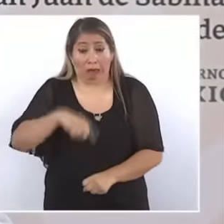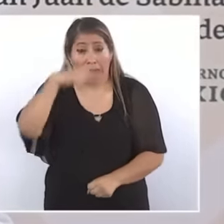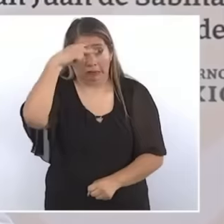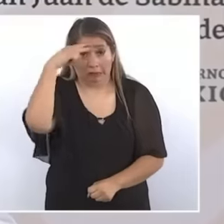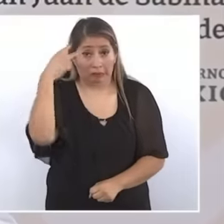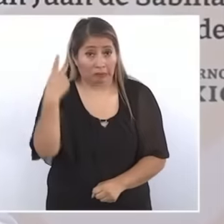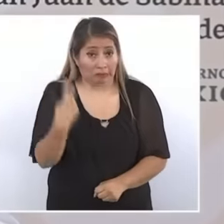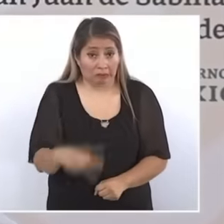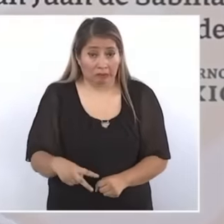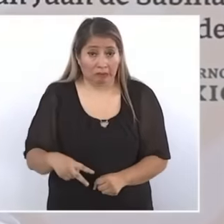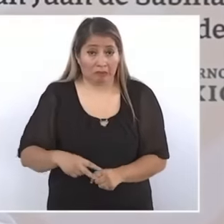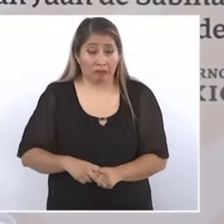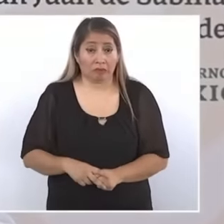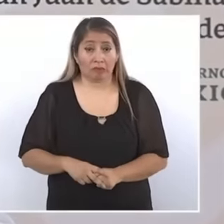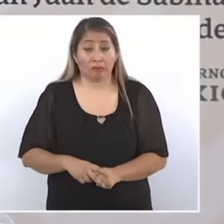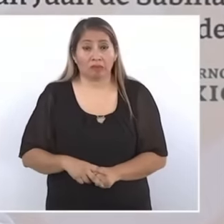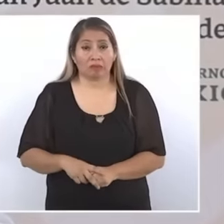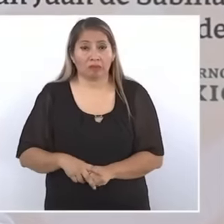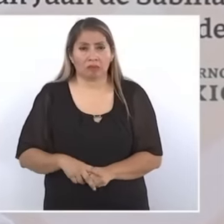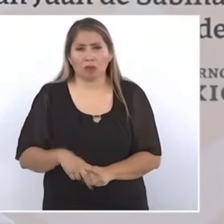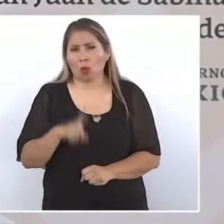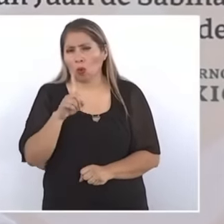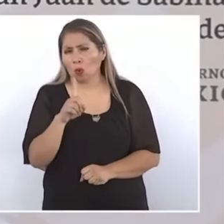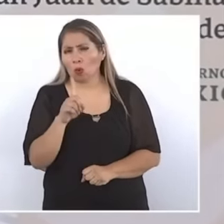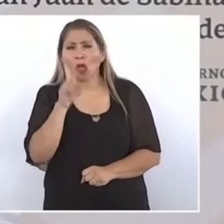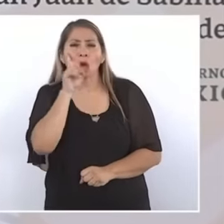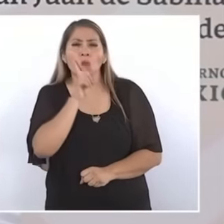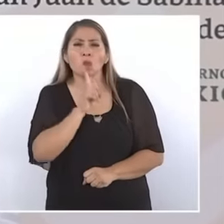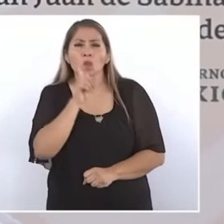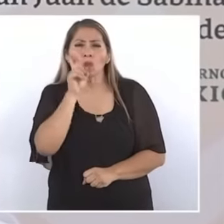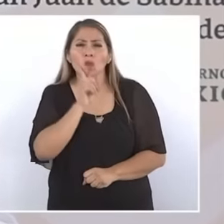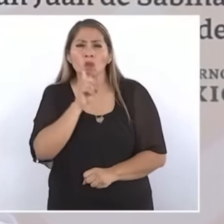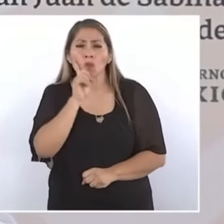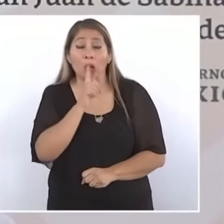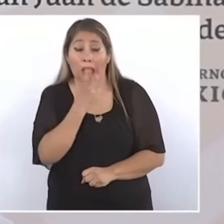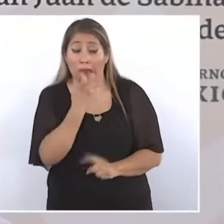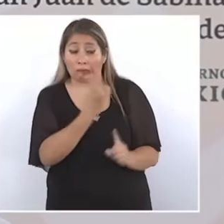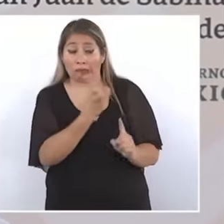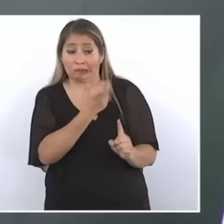our beloved Mexico, is a woman. That is something